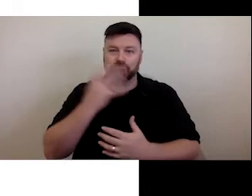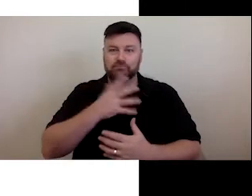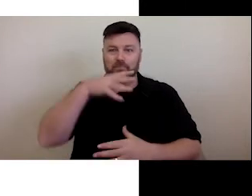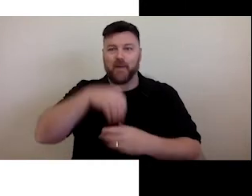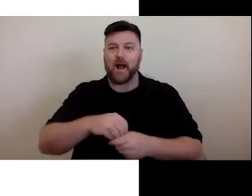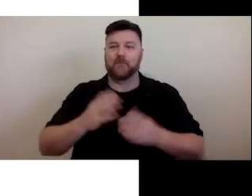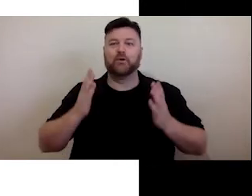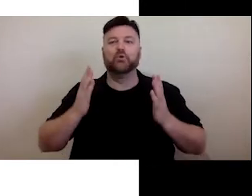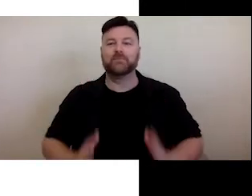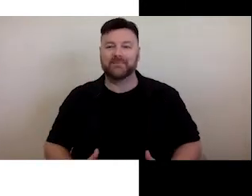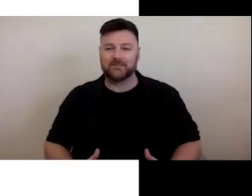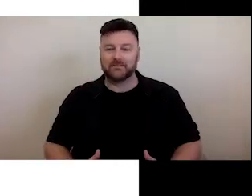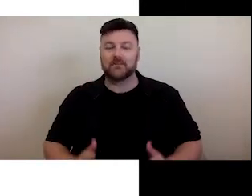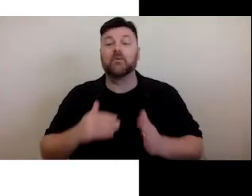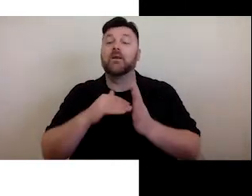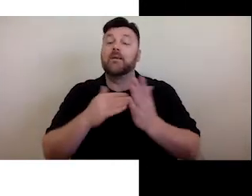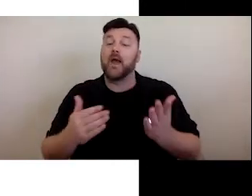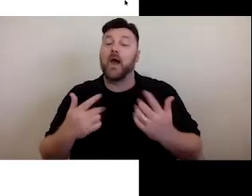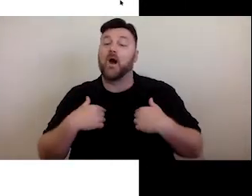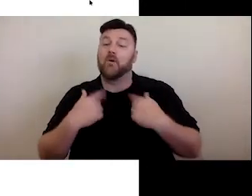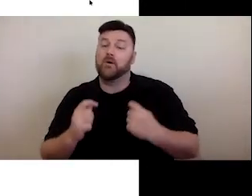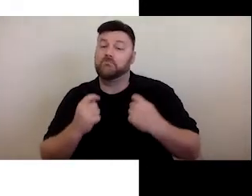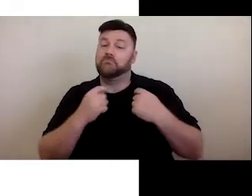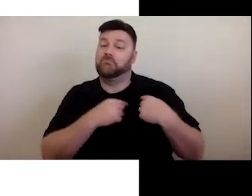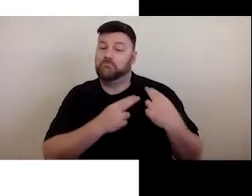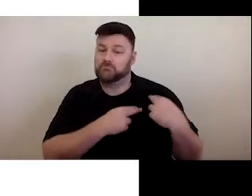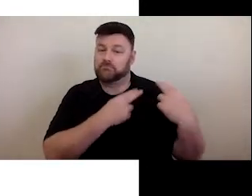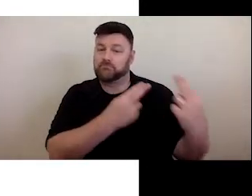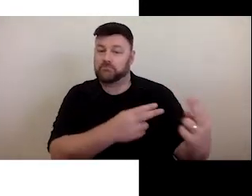So now, I will hand over to Jody, who